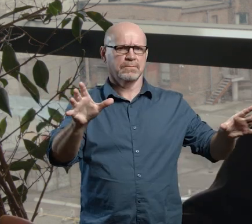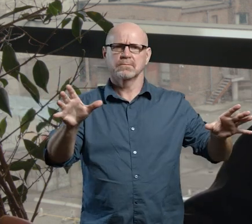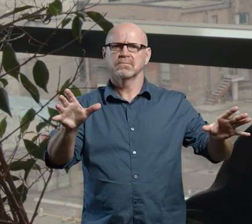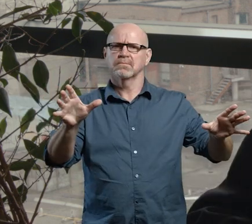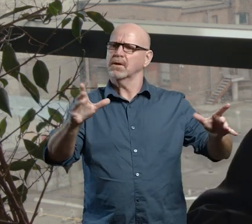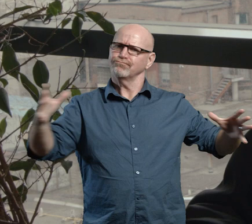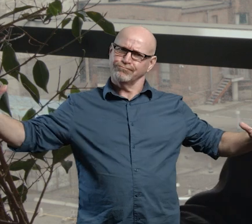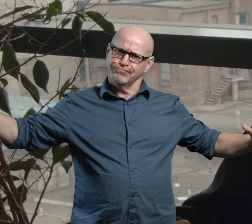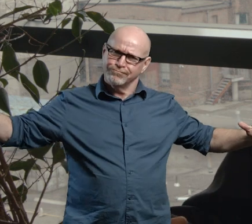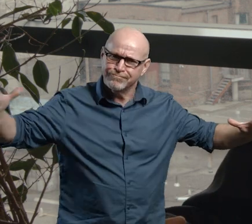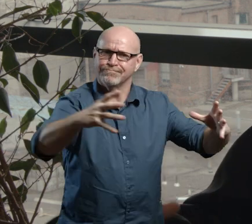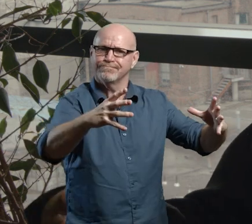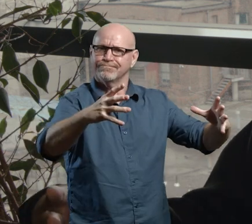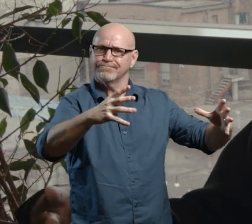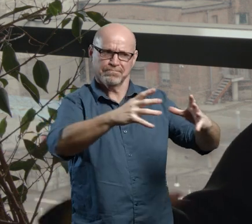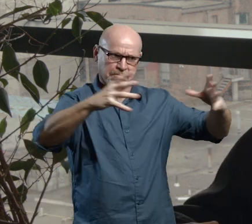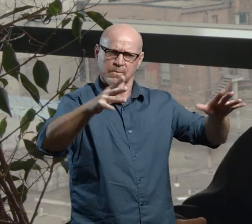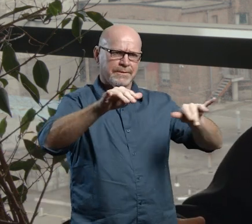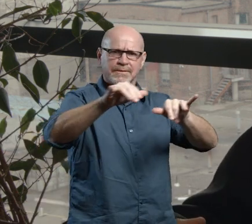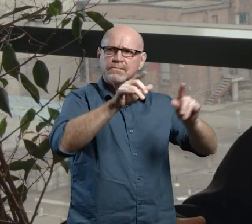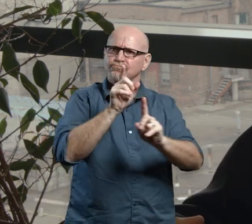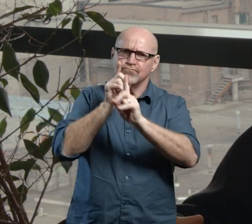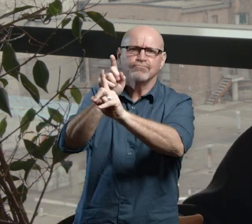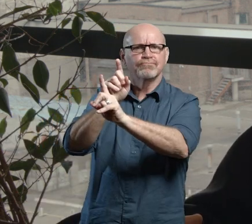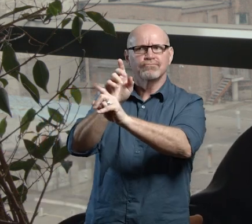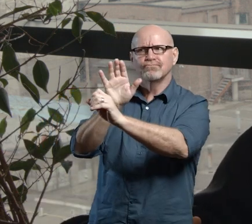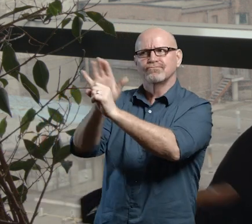to do is expand that, to include everybody. So there's not one group